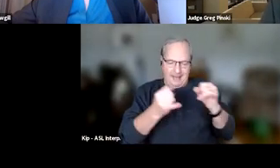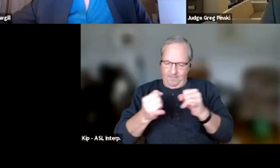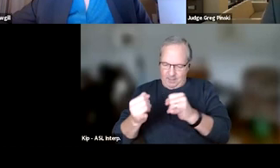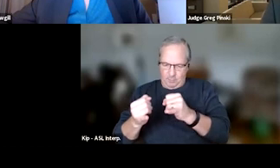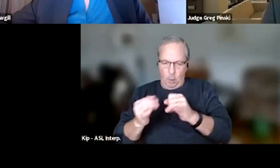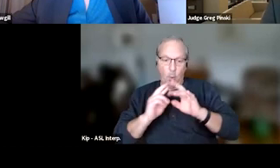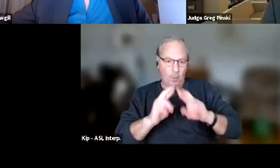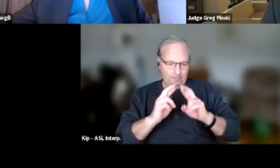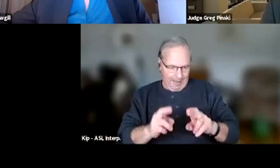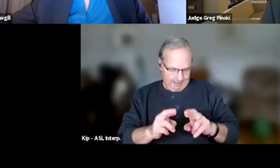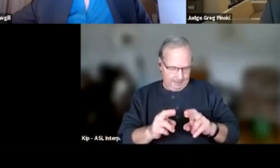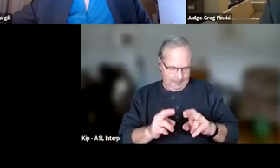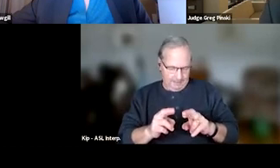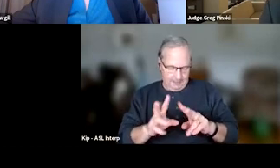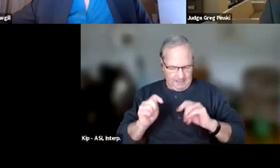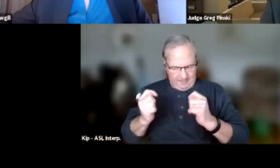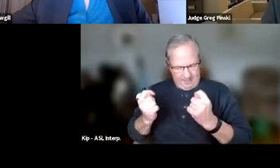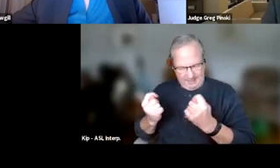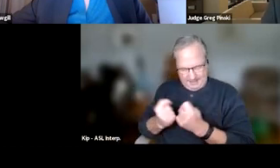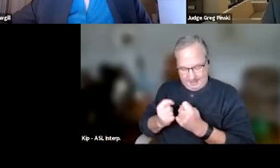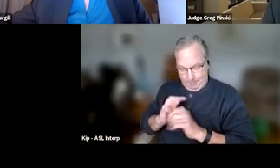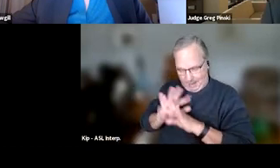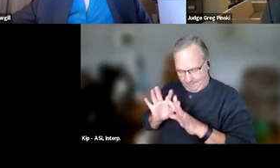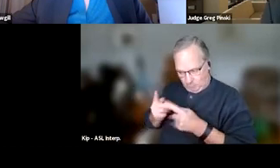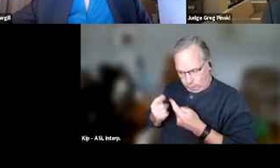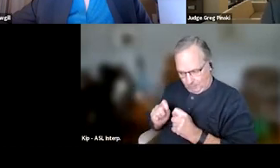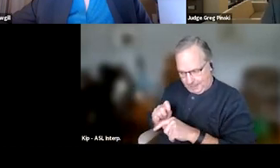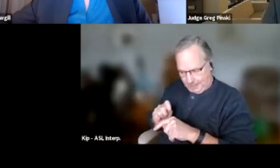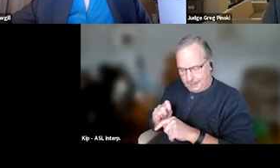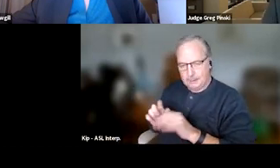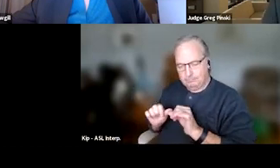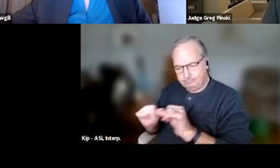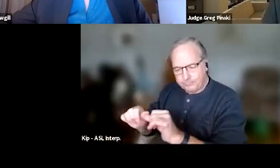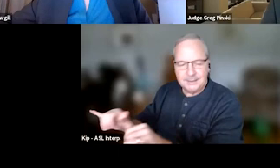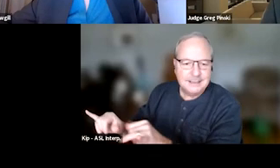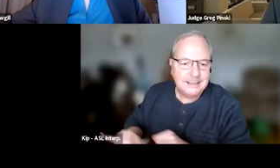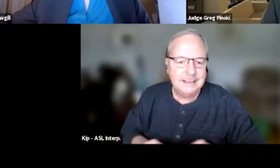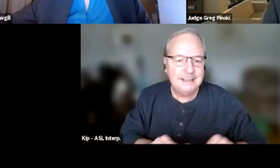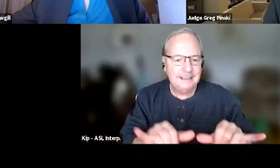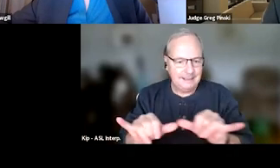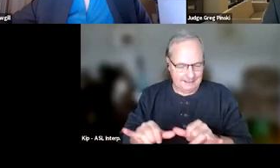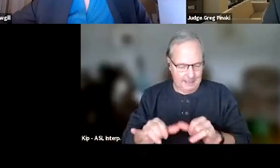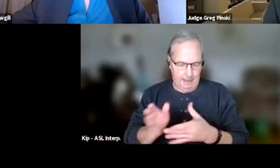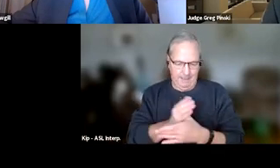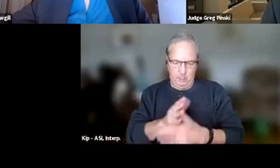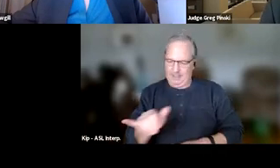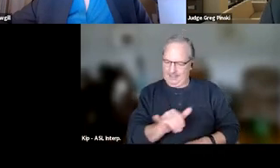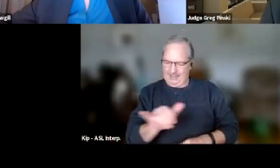Now, the team will obviously attempt to maintain consistency between similarly situated participants,